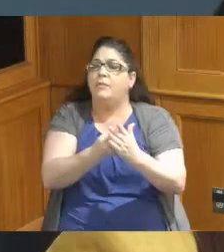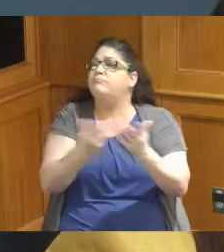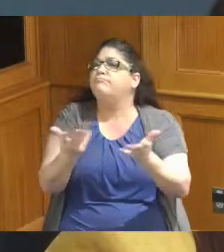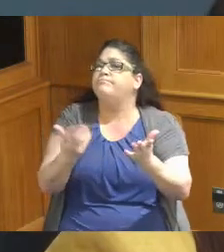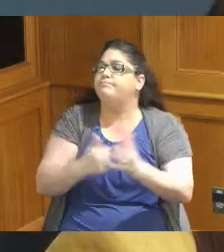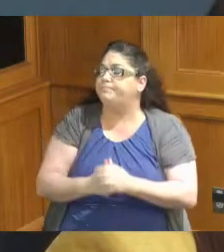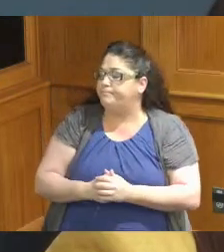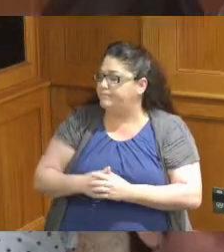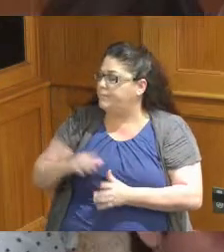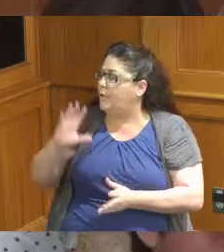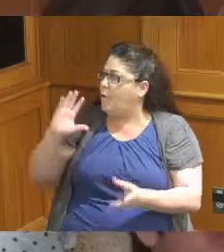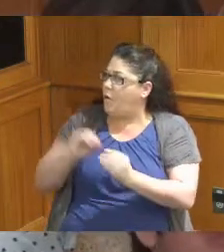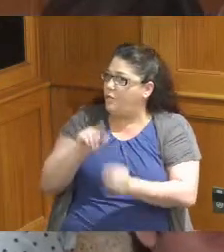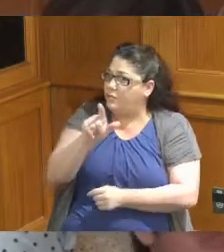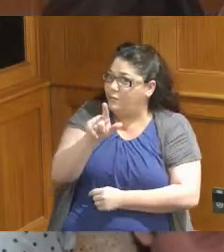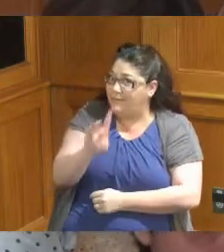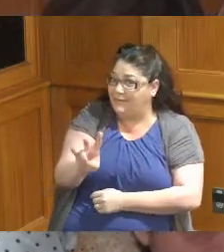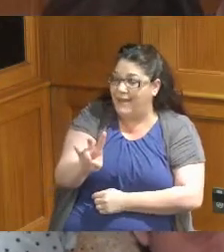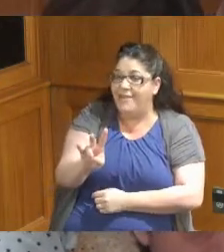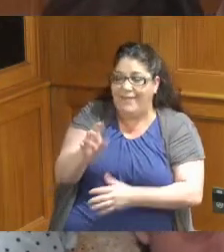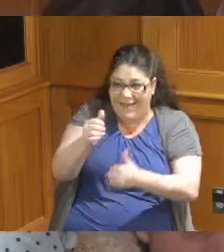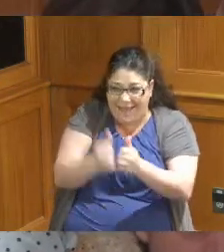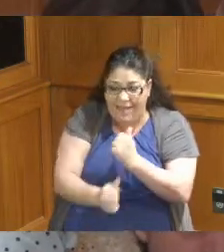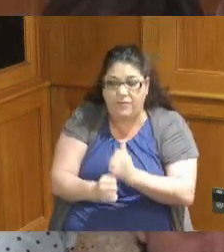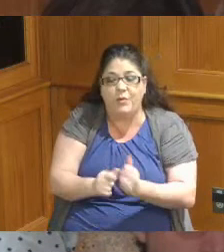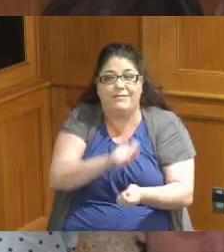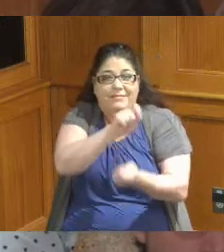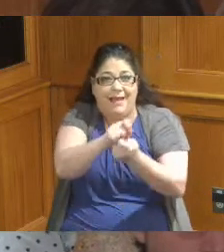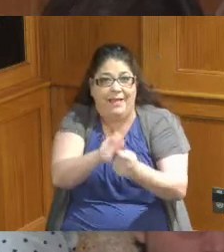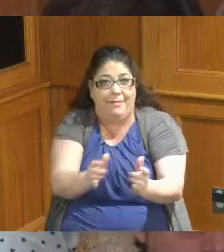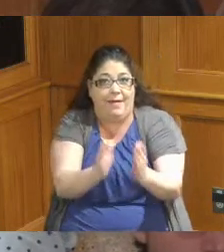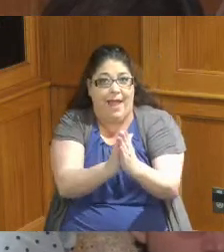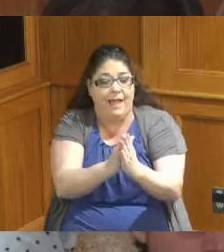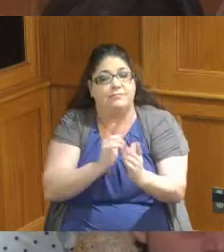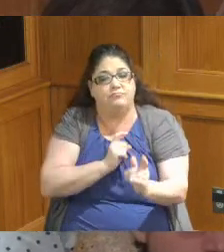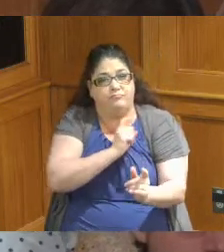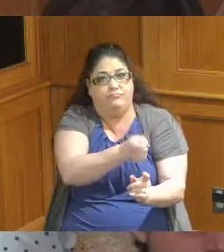out of all 27 entities everyone received exactly what they requested other than one